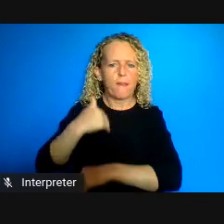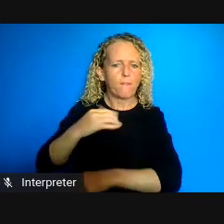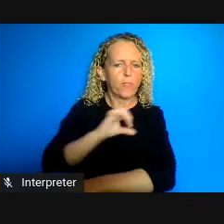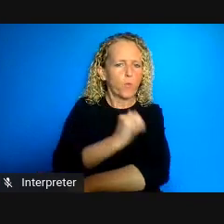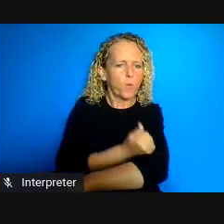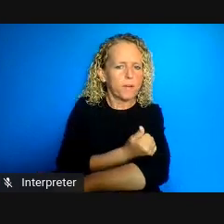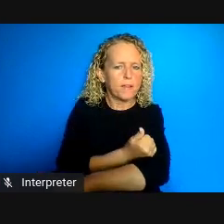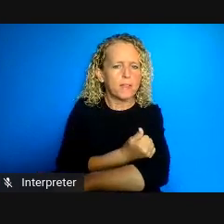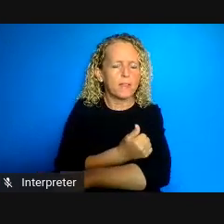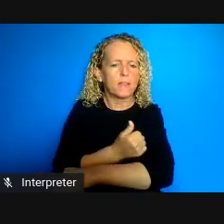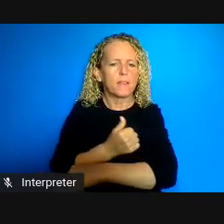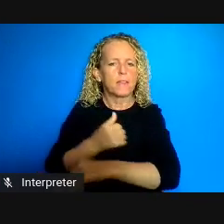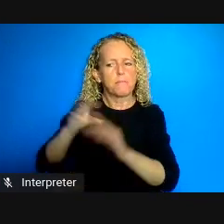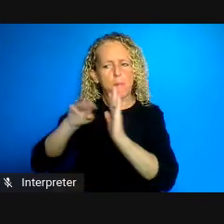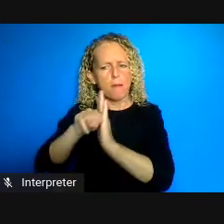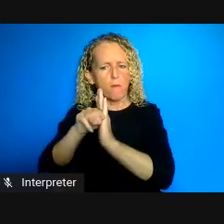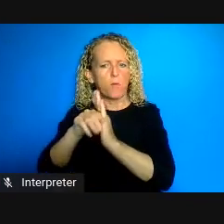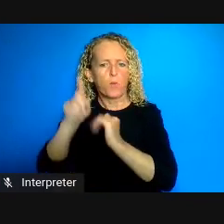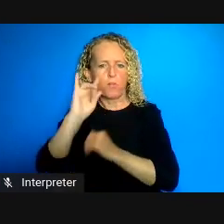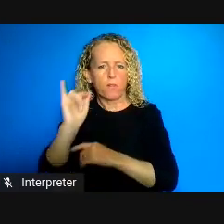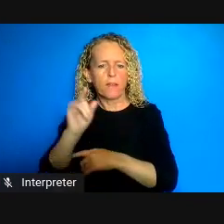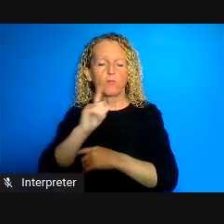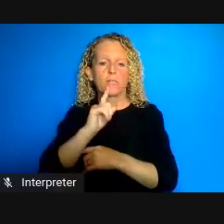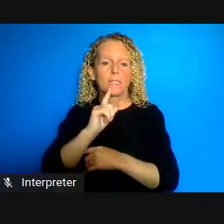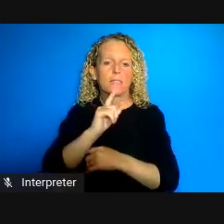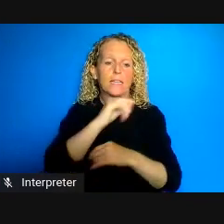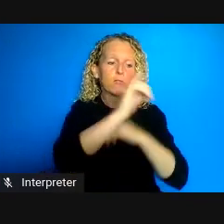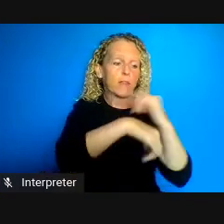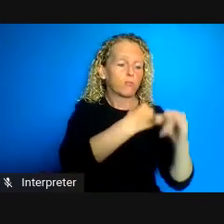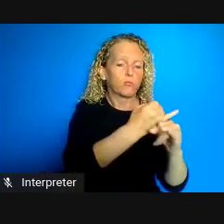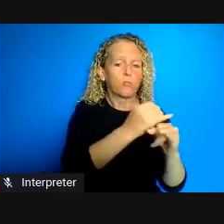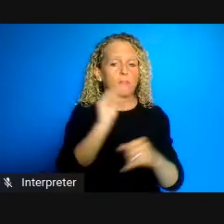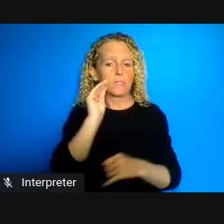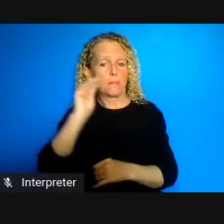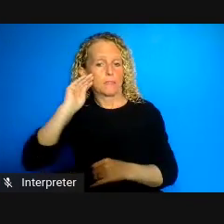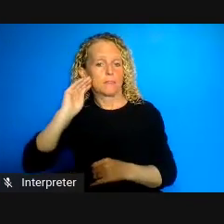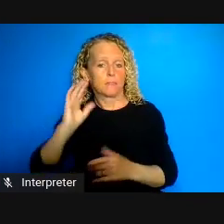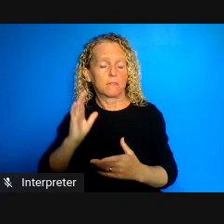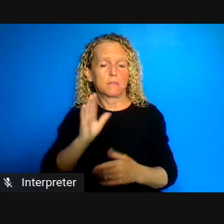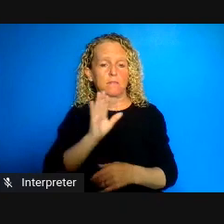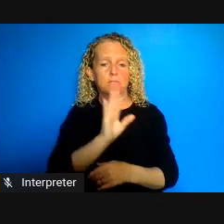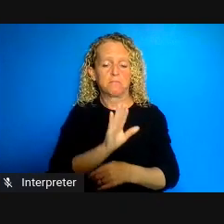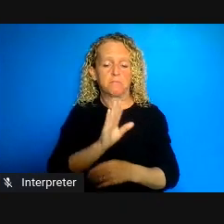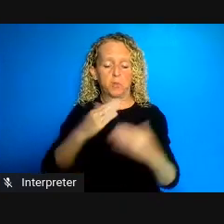how international and domestic human rights can help reorient our accounts of